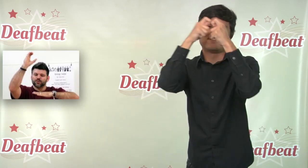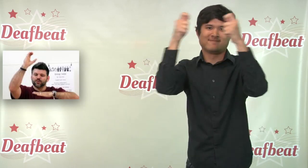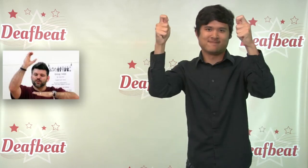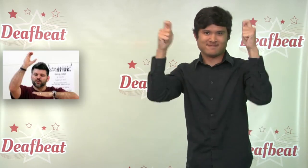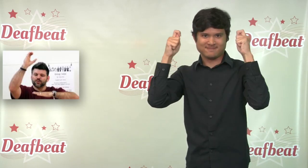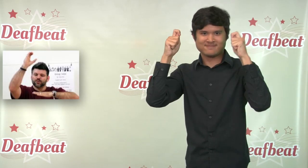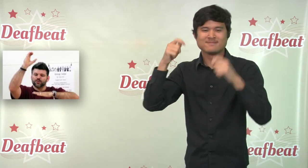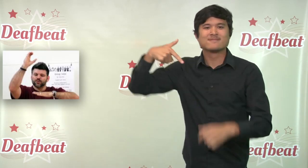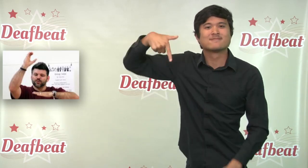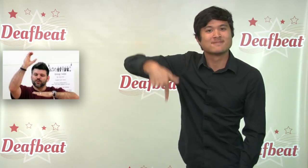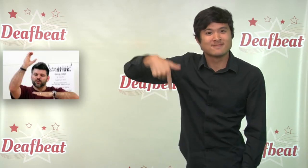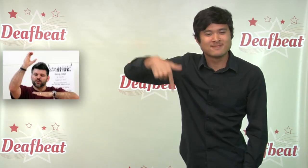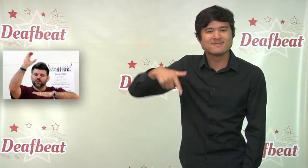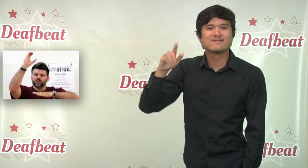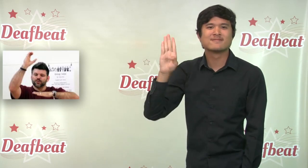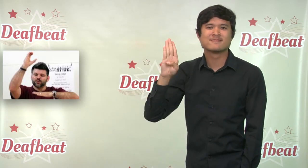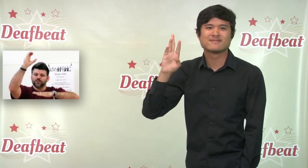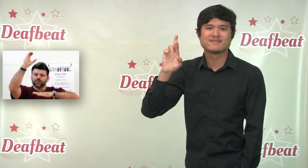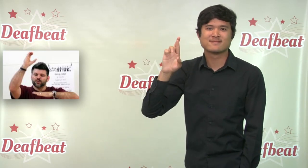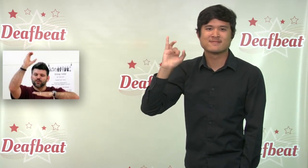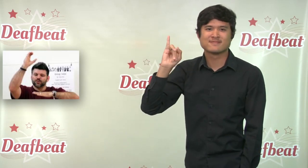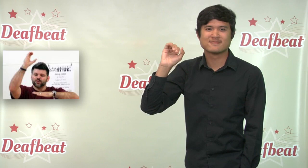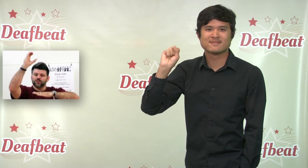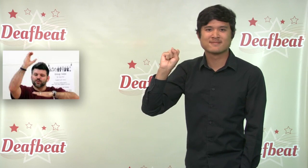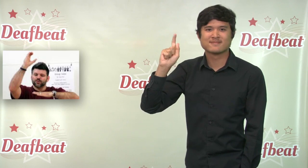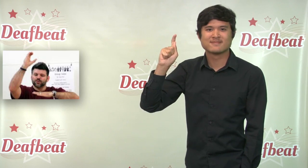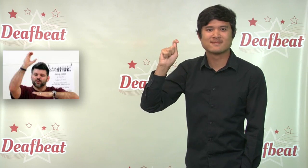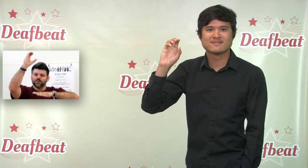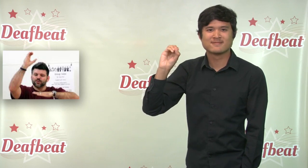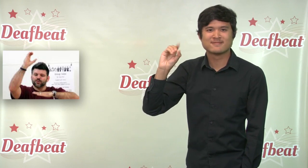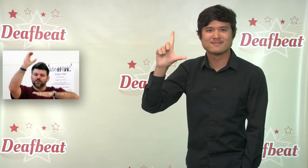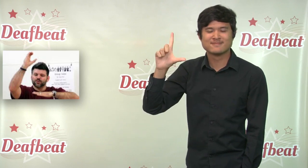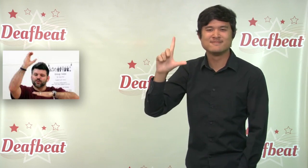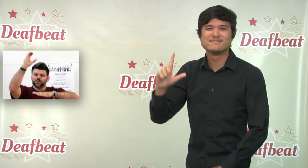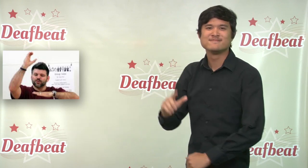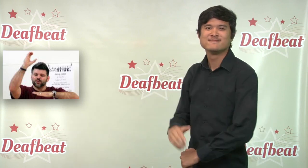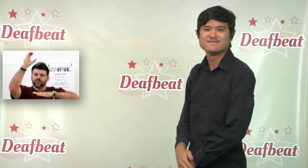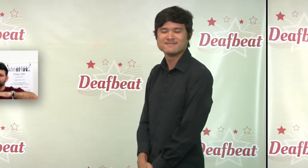language at the University of Bristol.